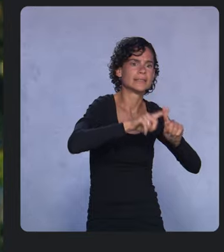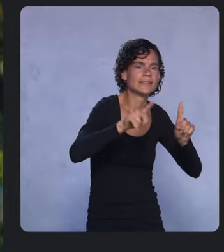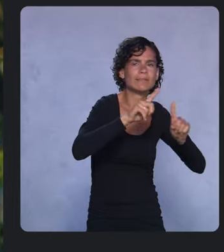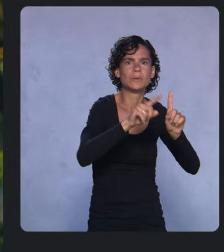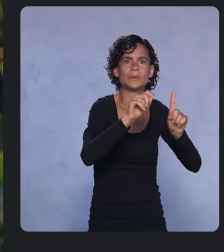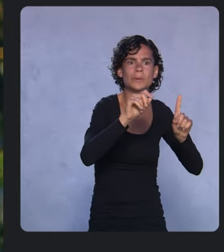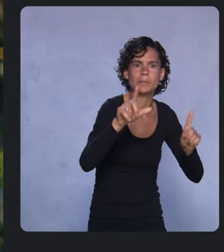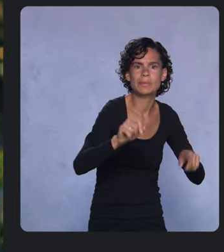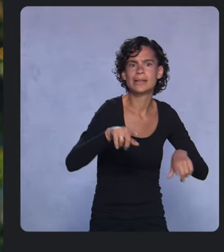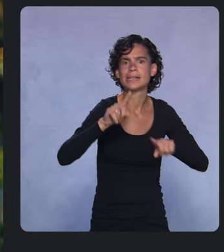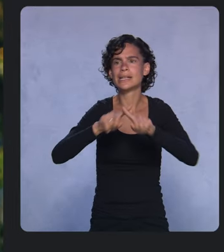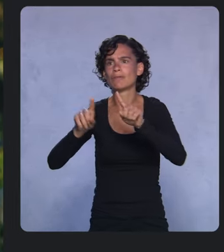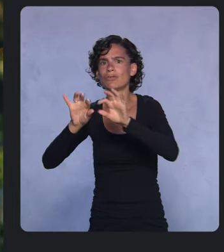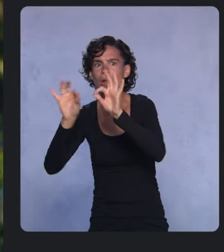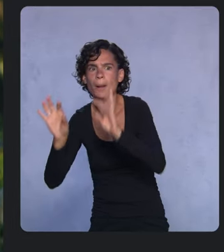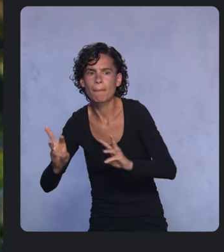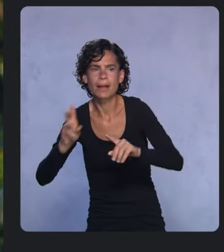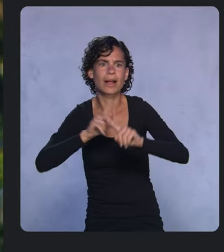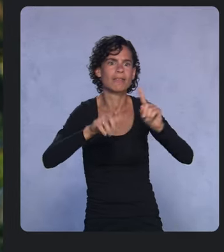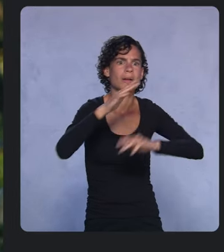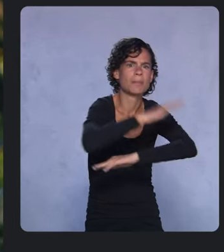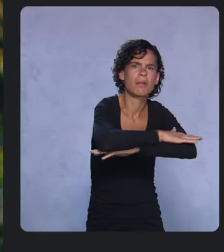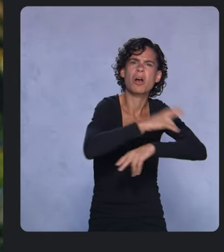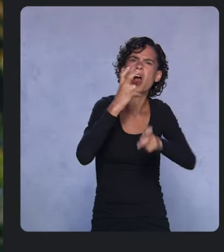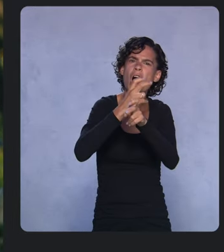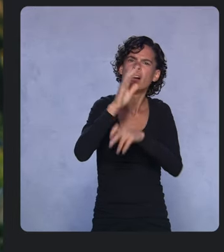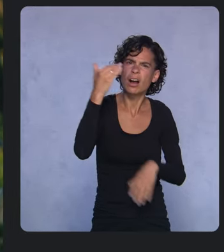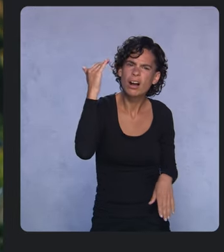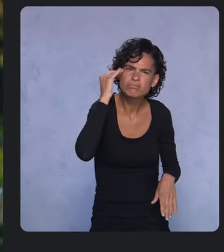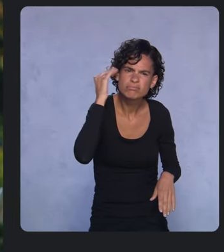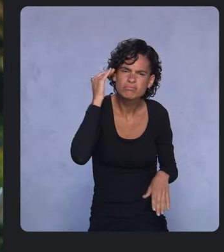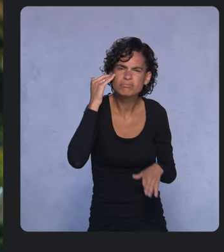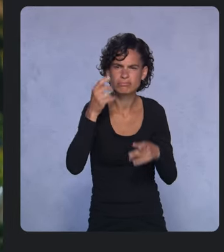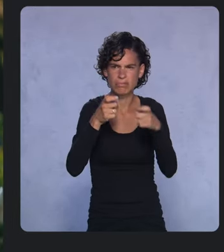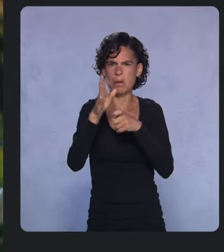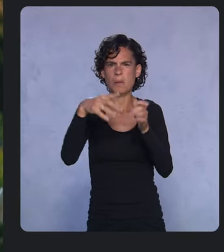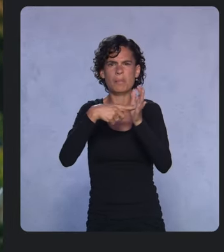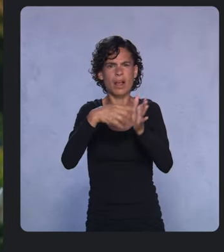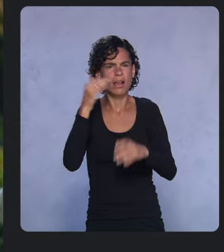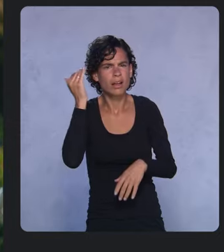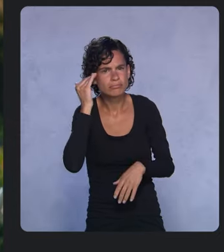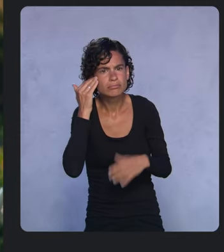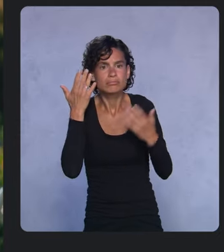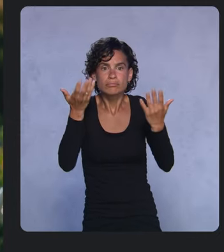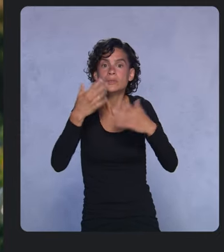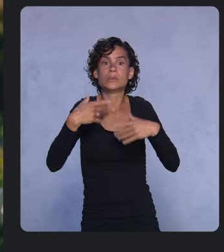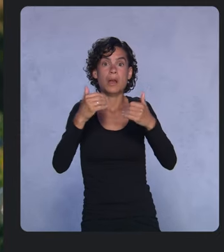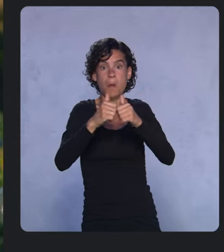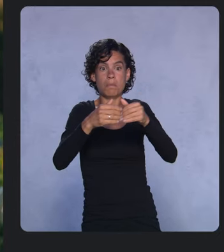This can make it difficult to manage your models efficiently. To solve this, we have an exciting announcement.